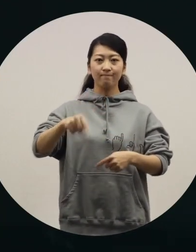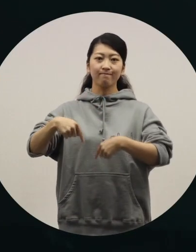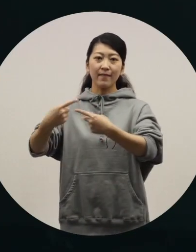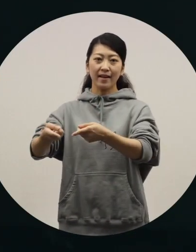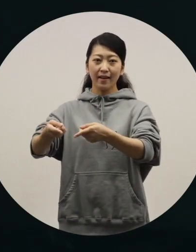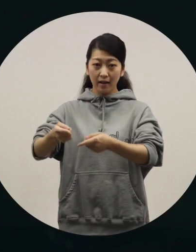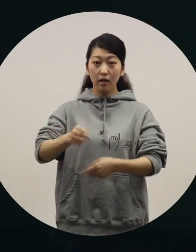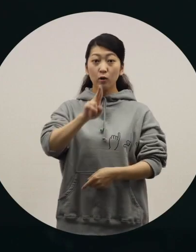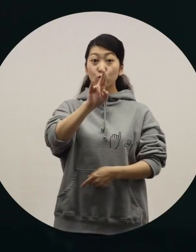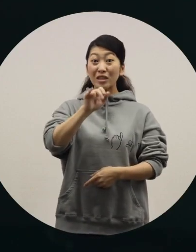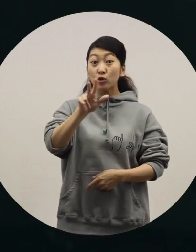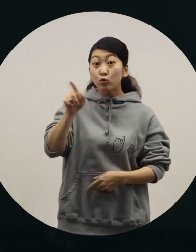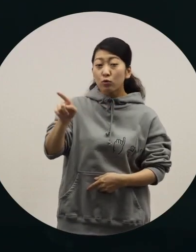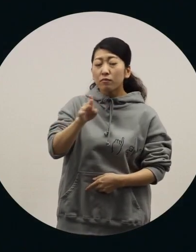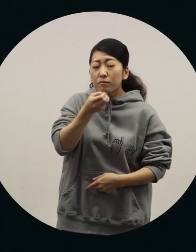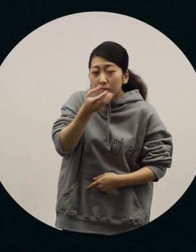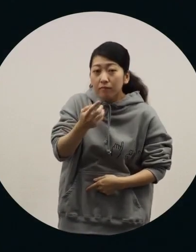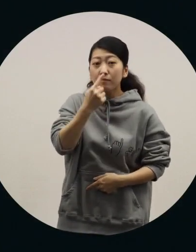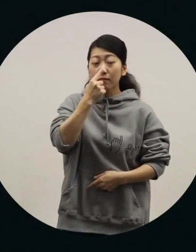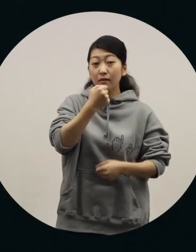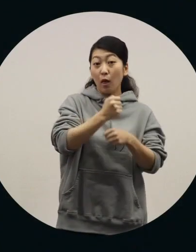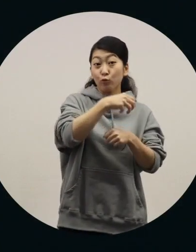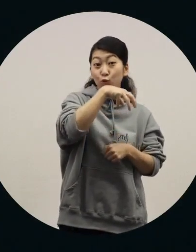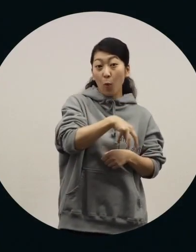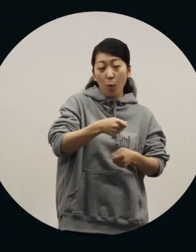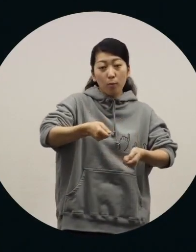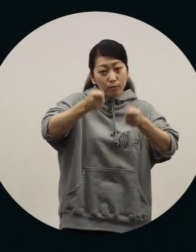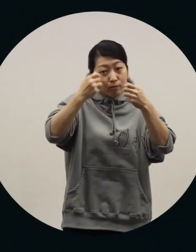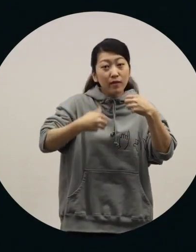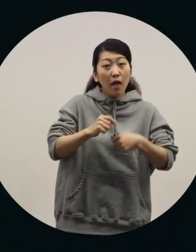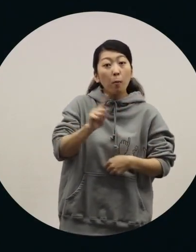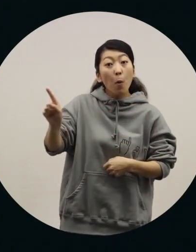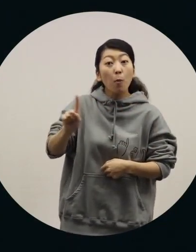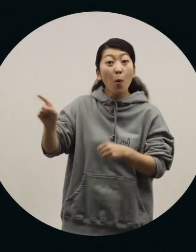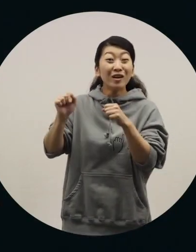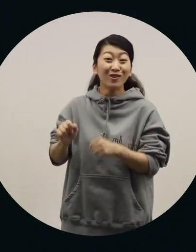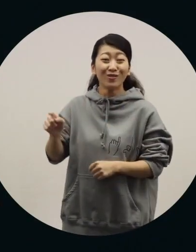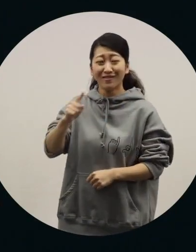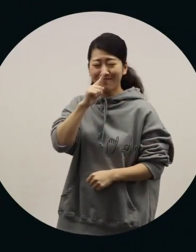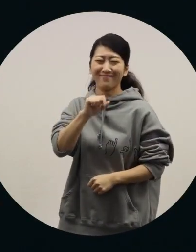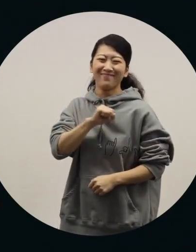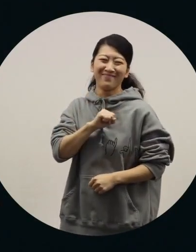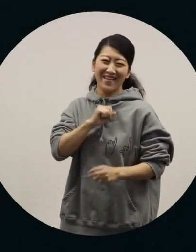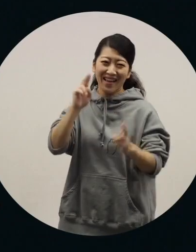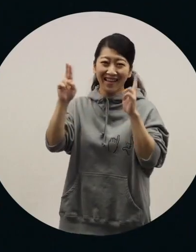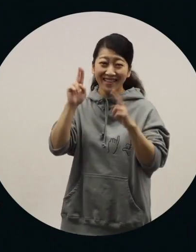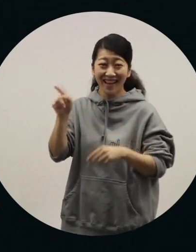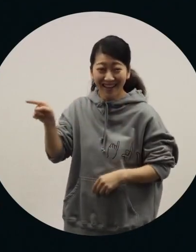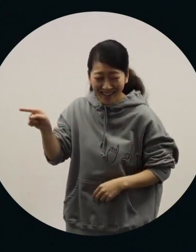[Ochiai] Since some graduates from my lab work for WHILL, I know the company very well.